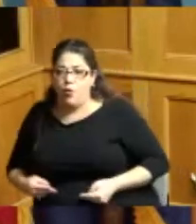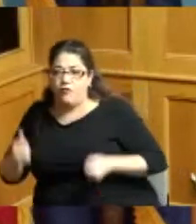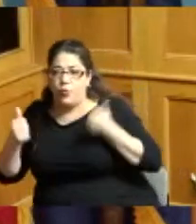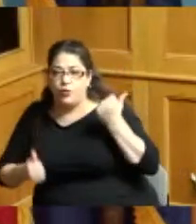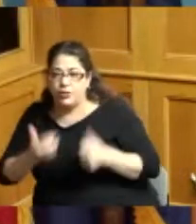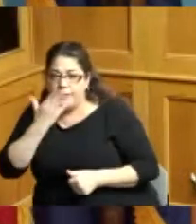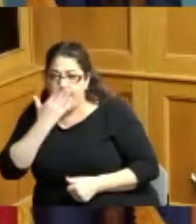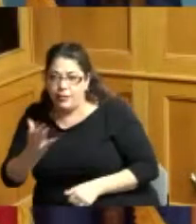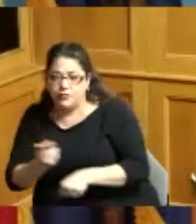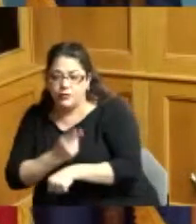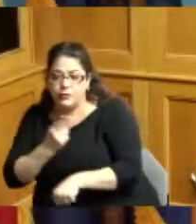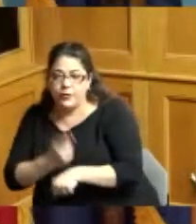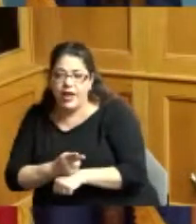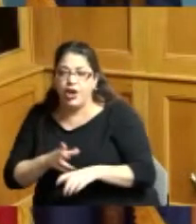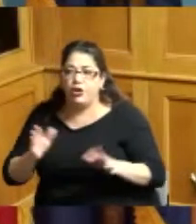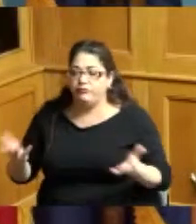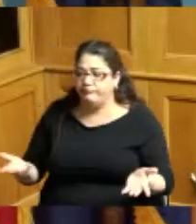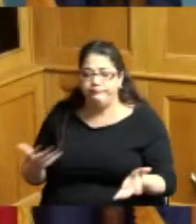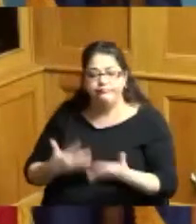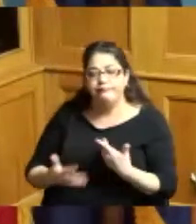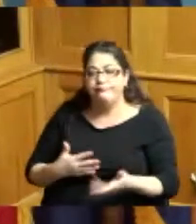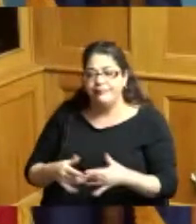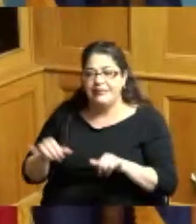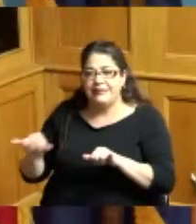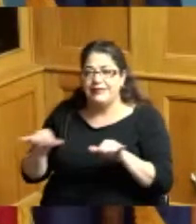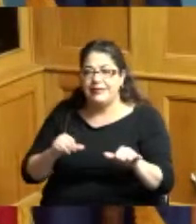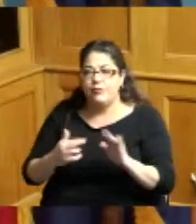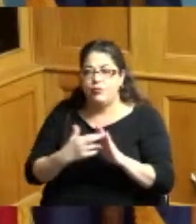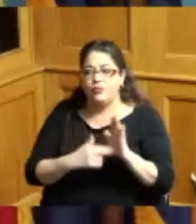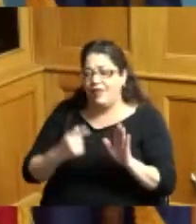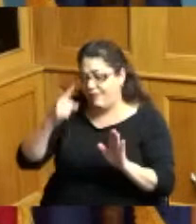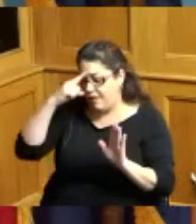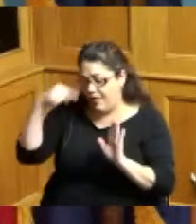of rules and that's what we're trying to do here I thought this would be great for the workers